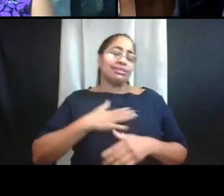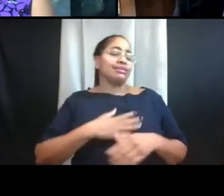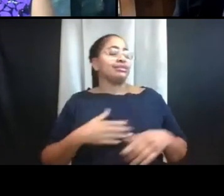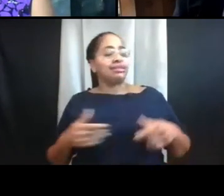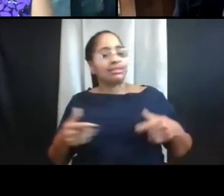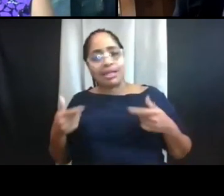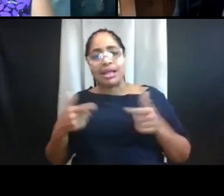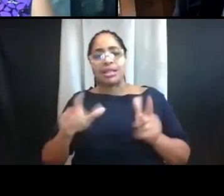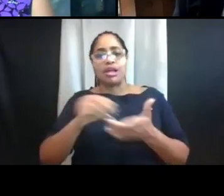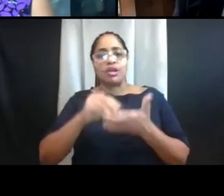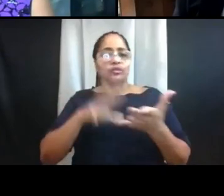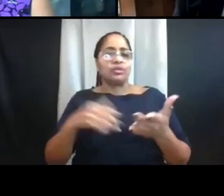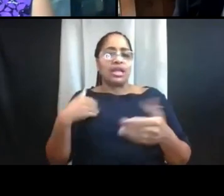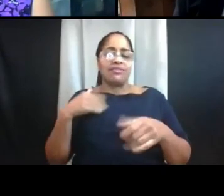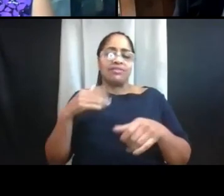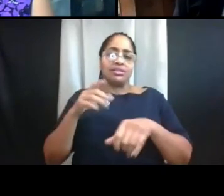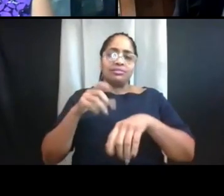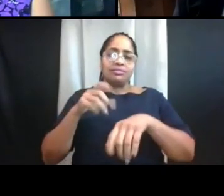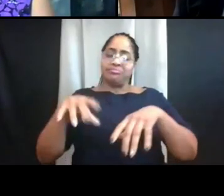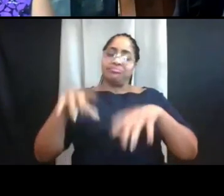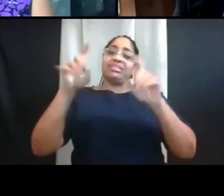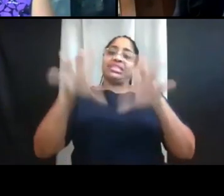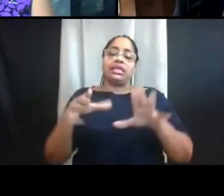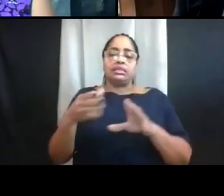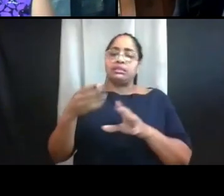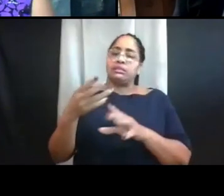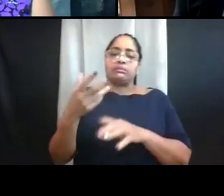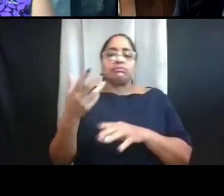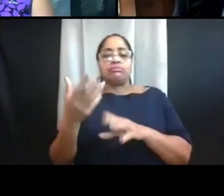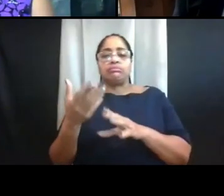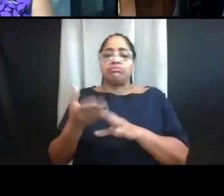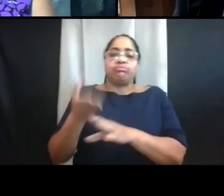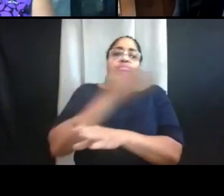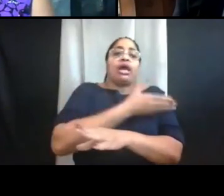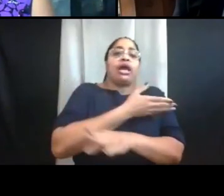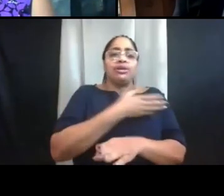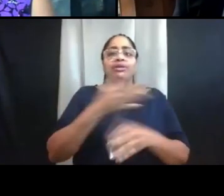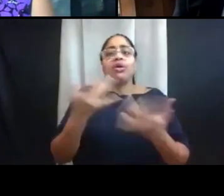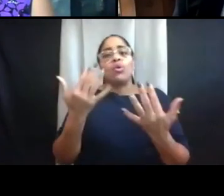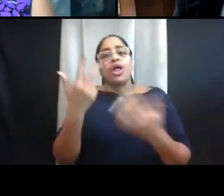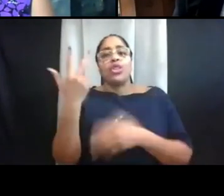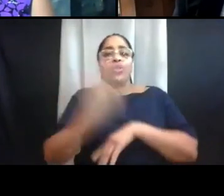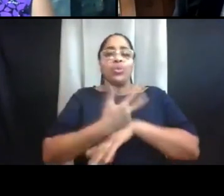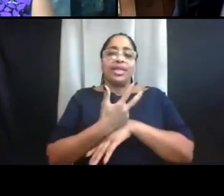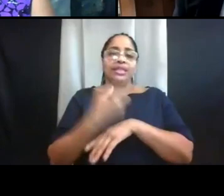Allow for approximately three days to receive the test results before actually traveling.